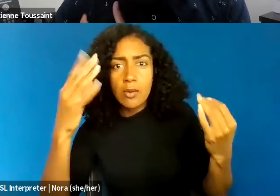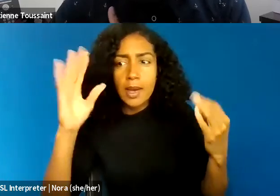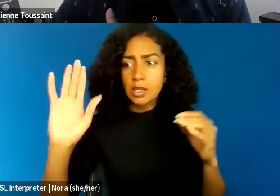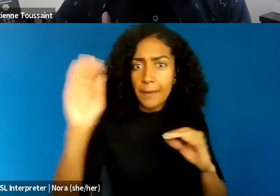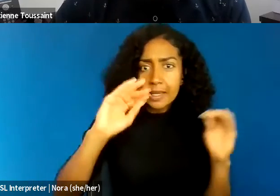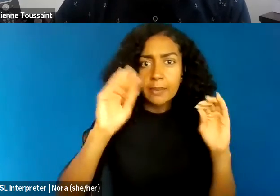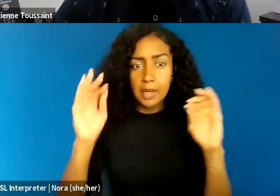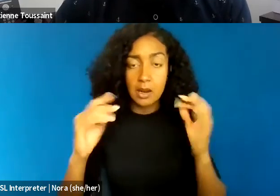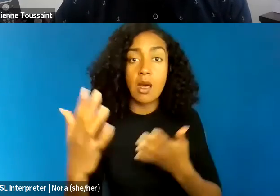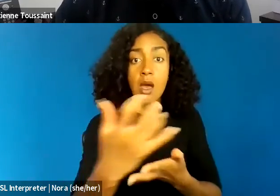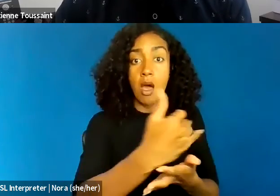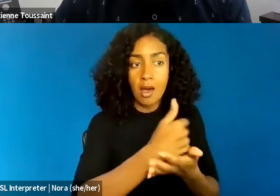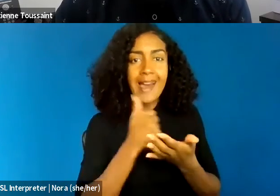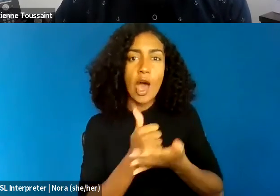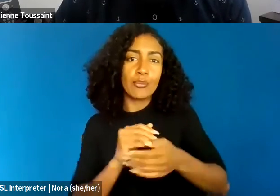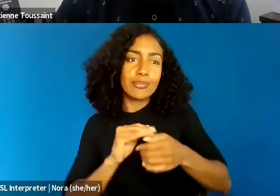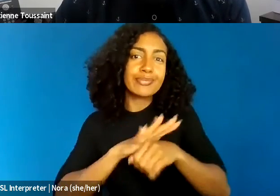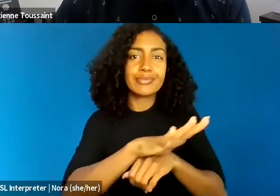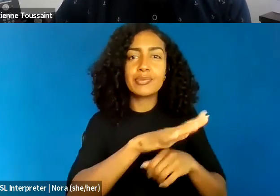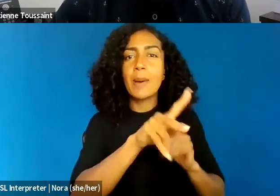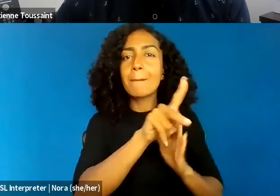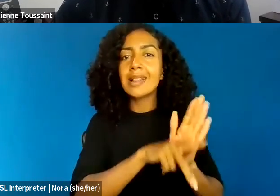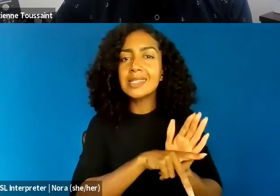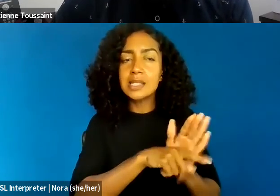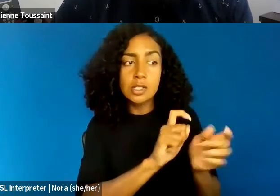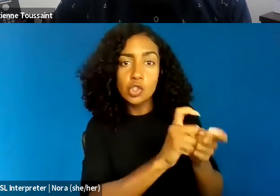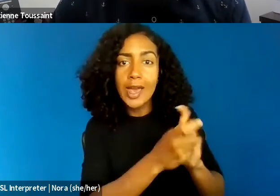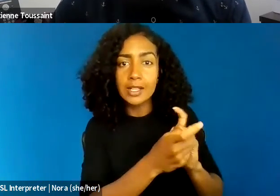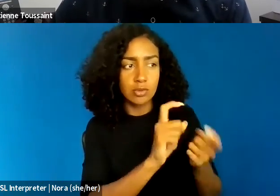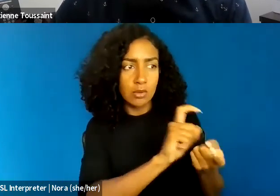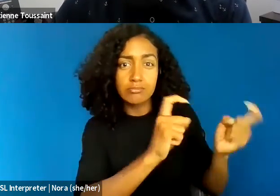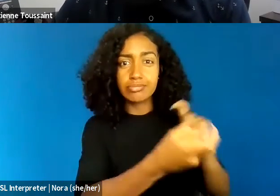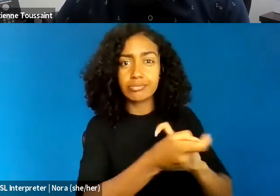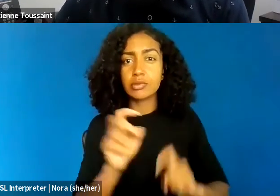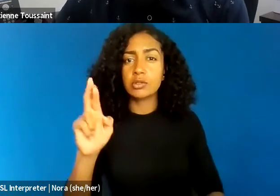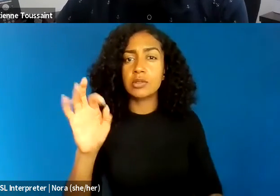even when reform, And this is perhaps a hard pill to swallow for some,